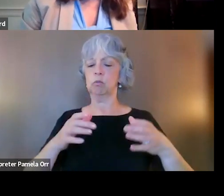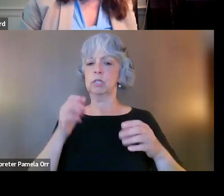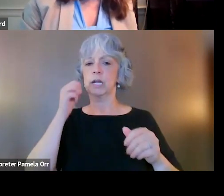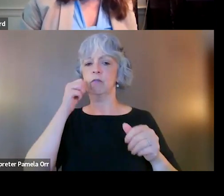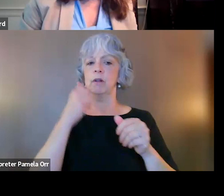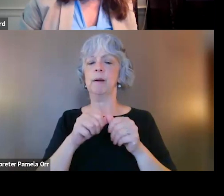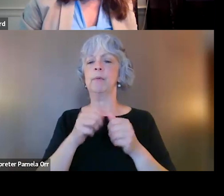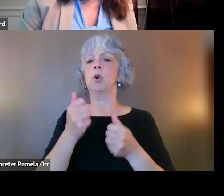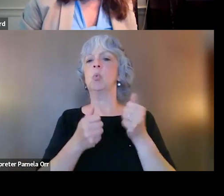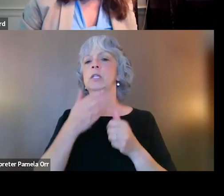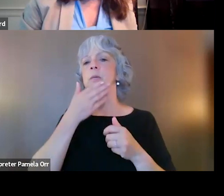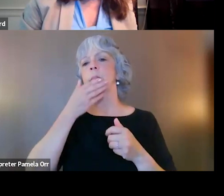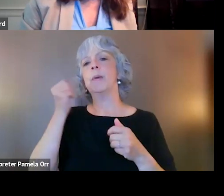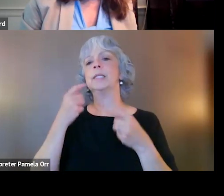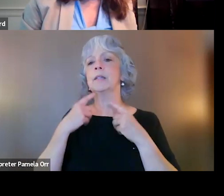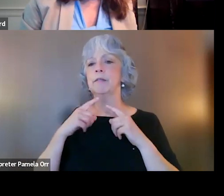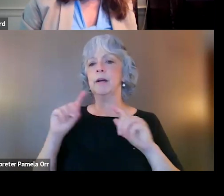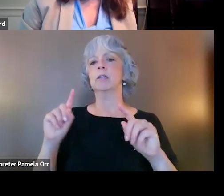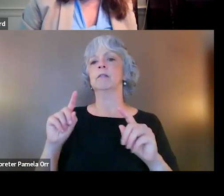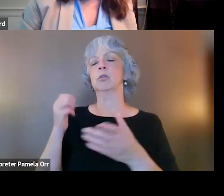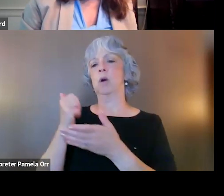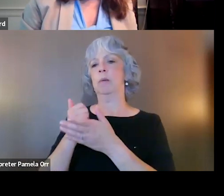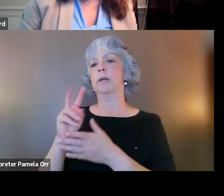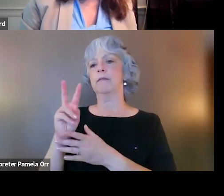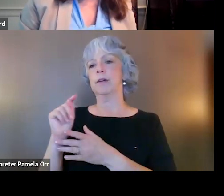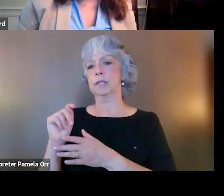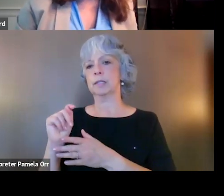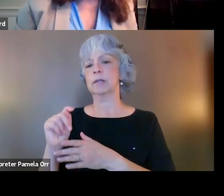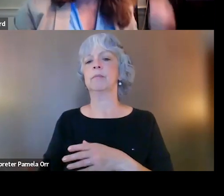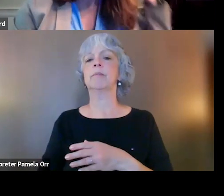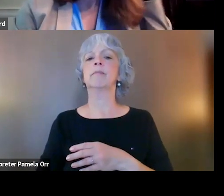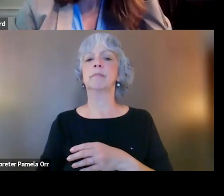and what's really effective for folks with PTSD? I appreciate it, thank you.